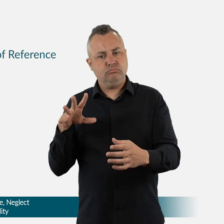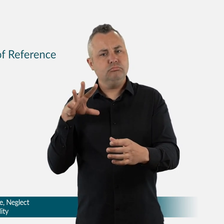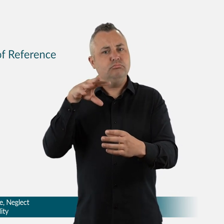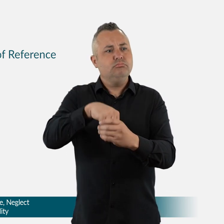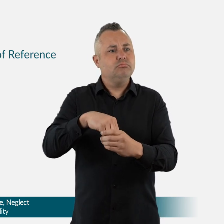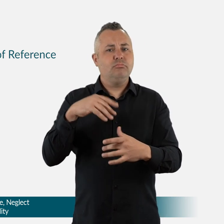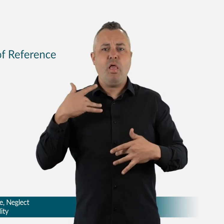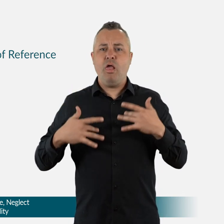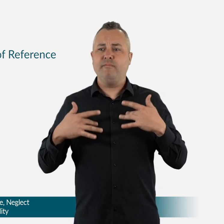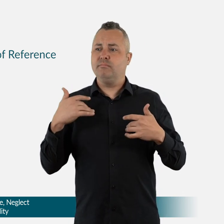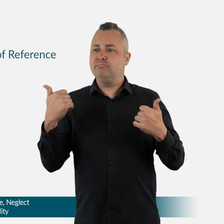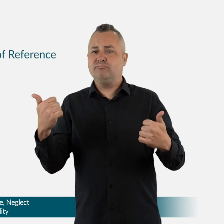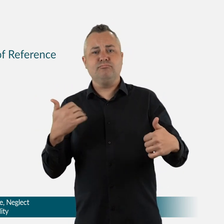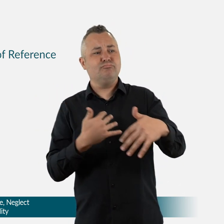How much will the Royal Commission Cost?